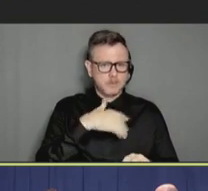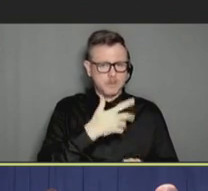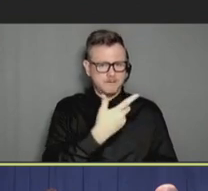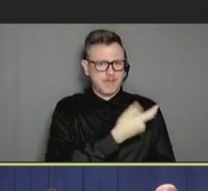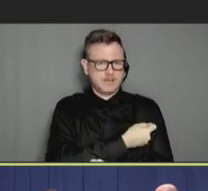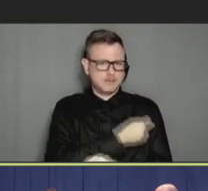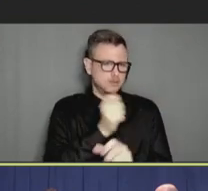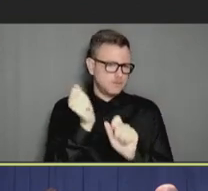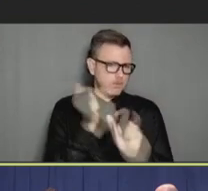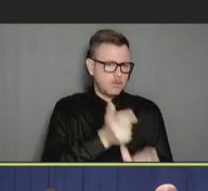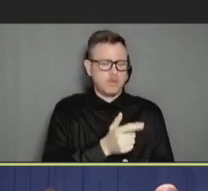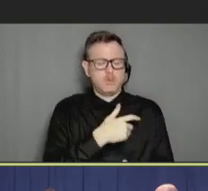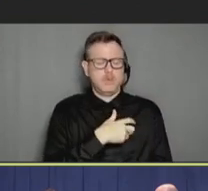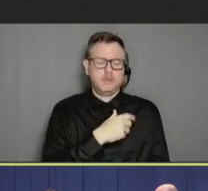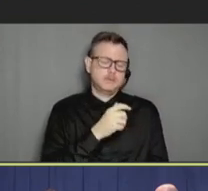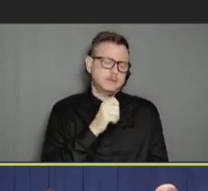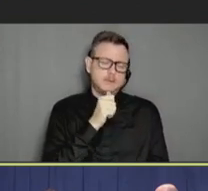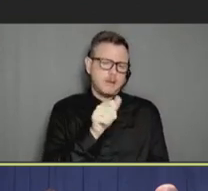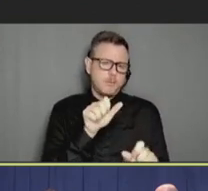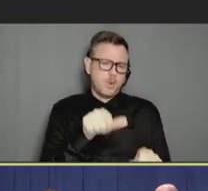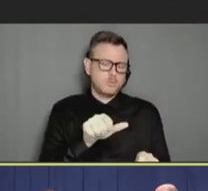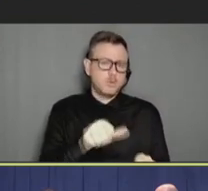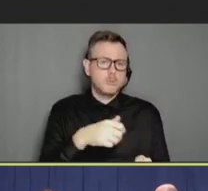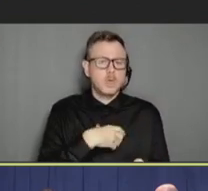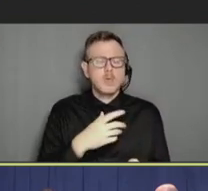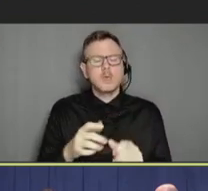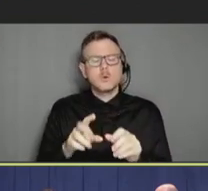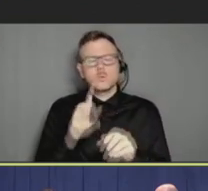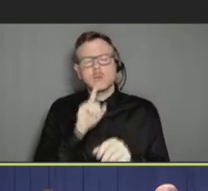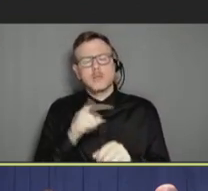but can we make sure the highest risk people. And I would say the same about boosters, not